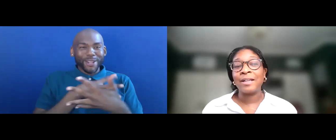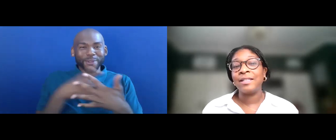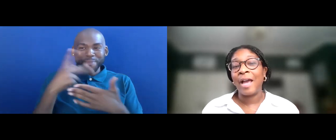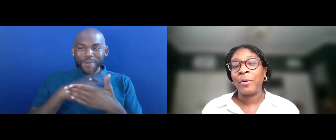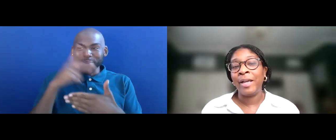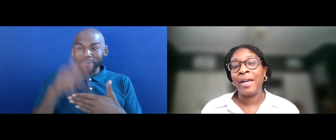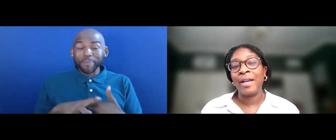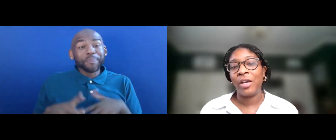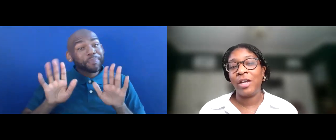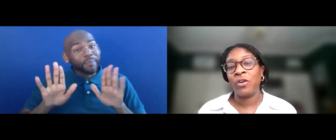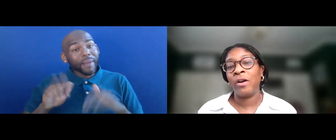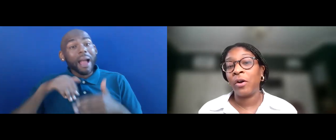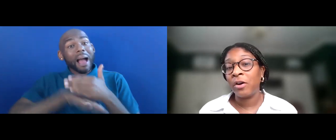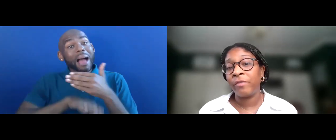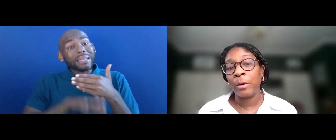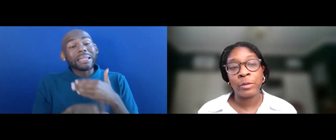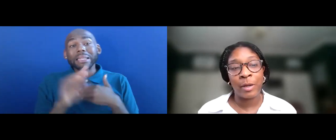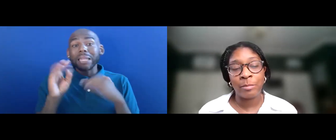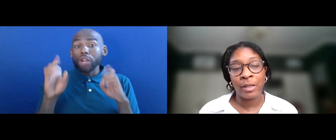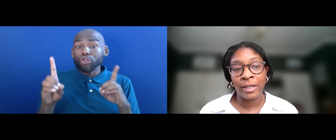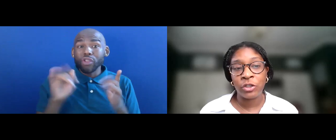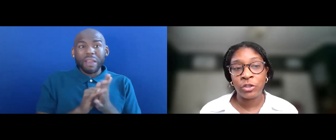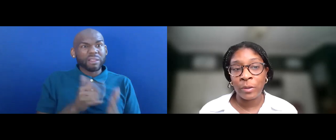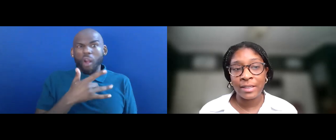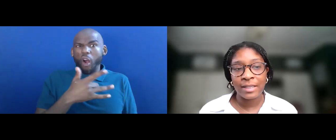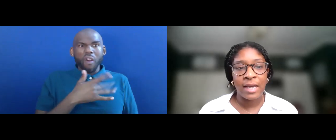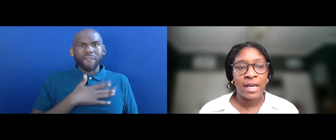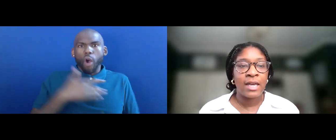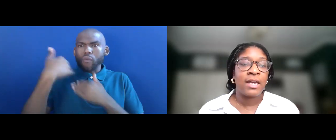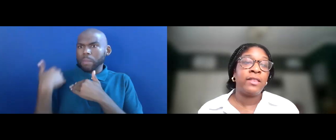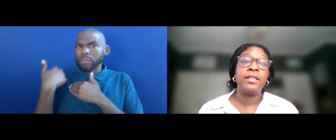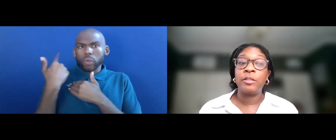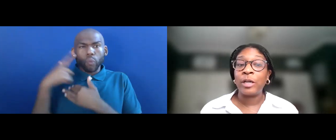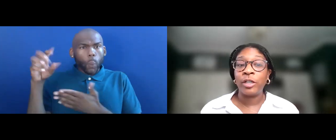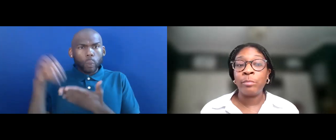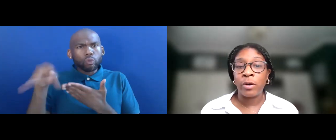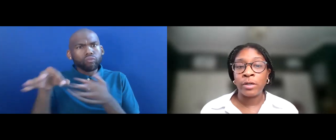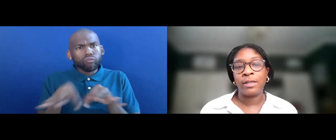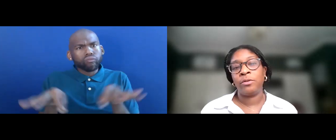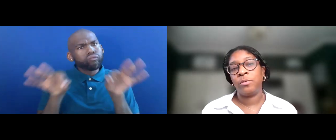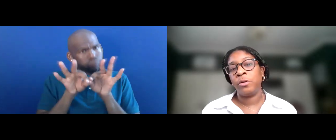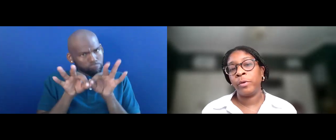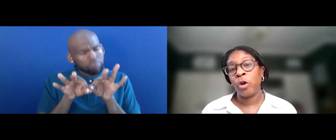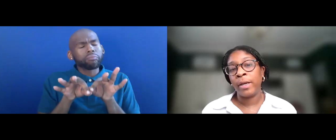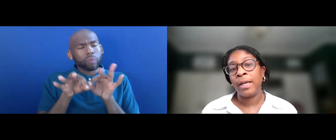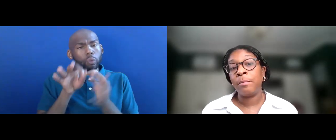ACCESS AND EQUITY IN EDUCATION ARE AT THE HEART OF OUR RESPONSIBILITIES TO STUDENTS. THIS IS ESPECIALLY IMPORTANT AS OUR SCHOOLS REOPEN IN THE